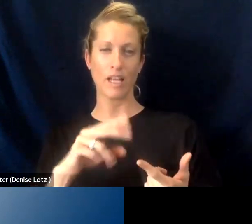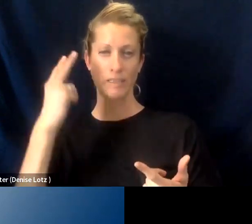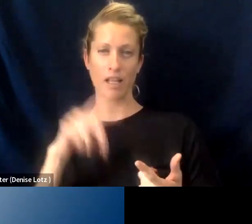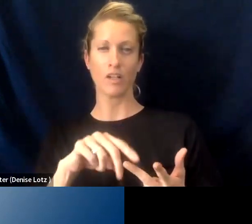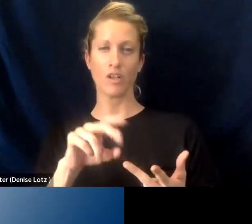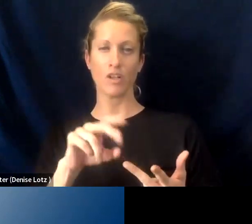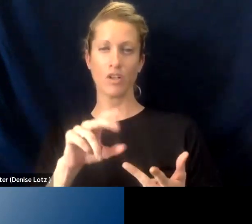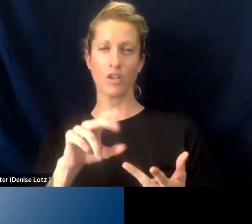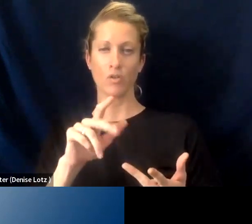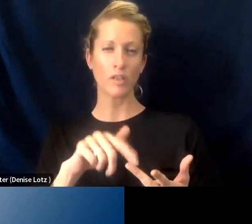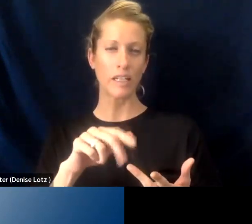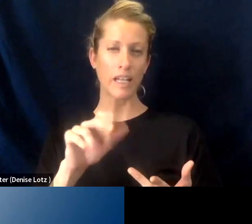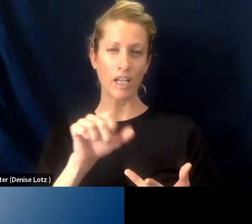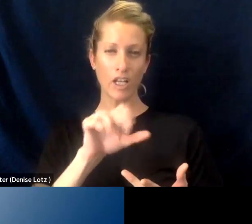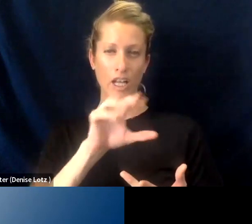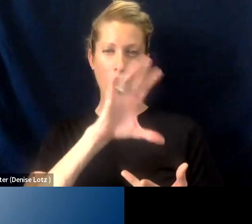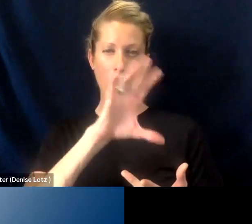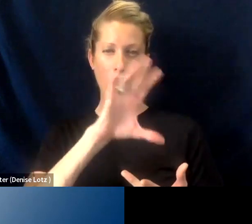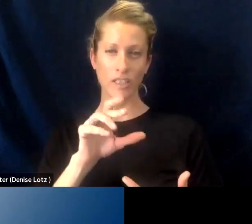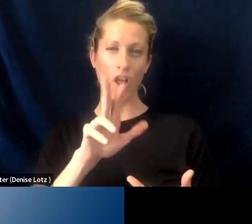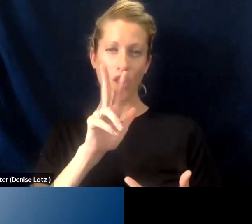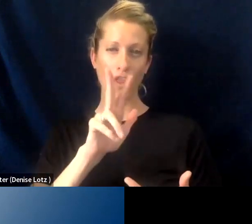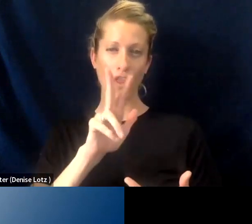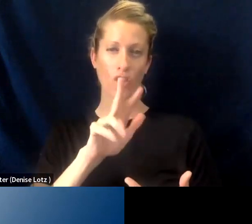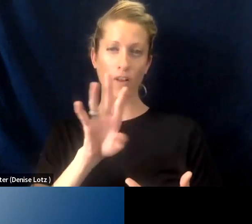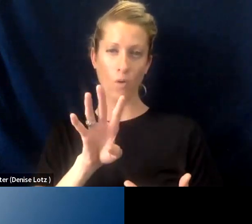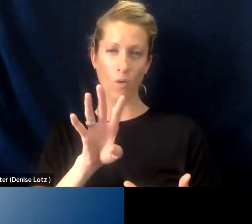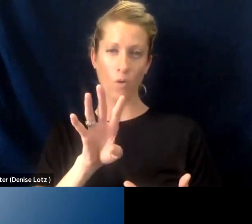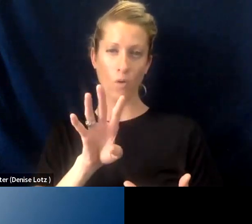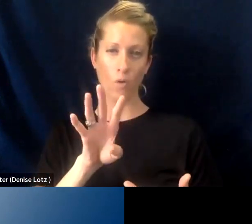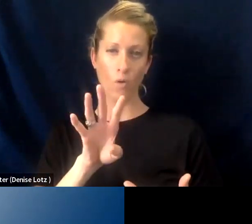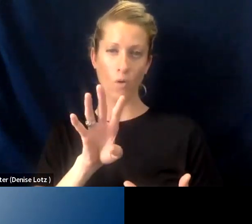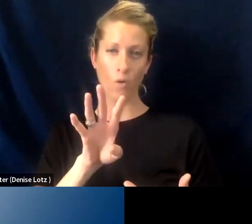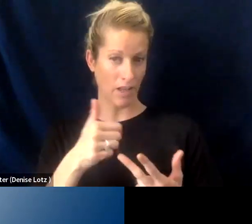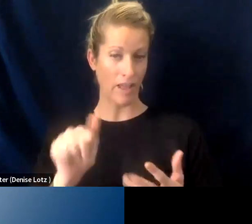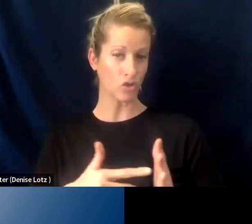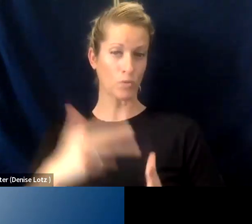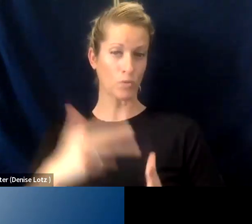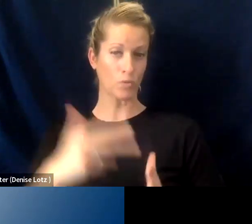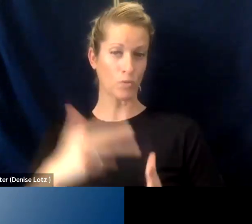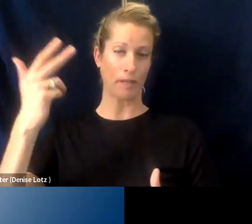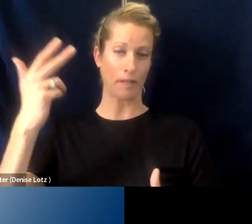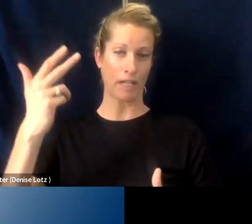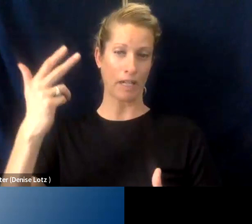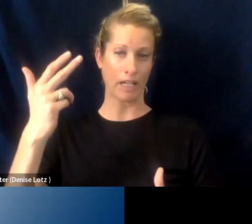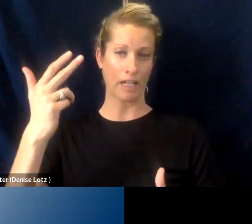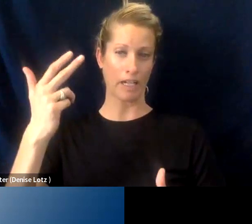Islander, but 34% are parents. Right? And that's triple. The community college rate in the State of California.